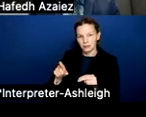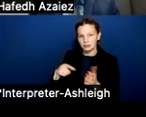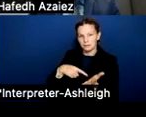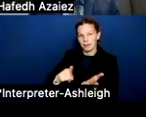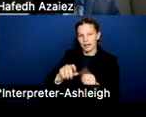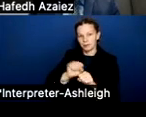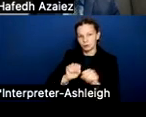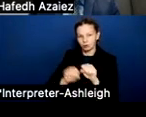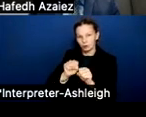As I mentioned earlier,